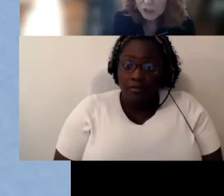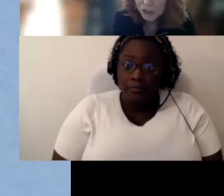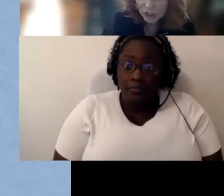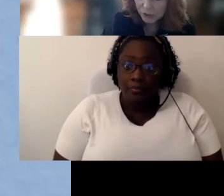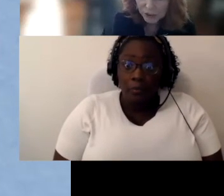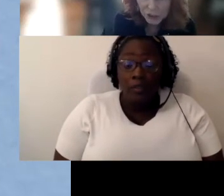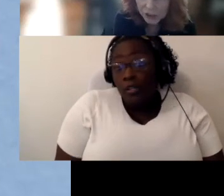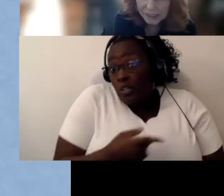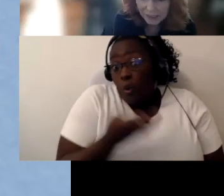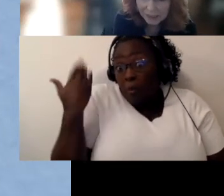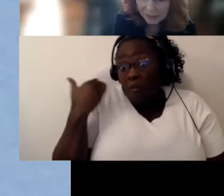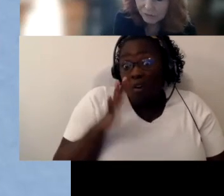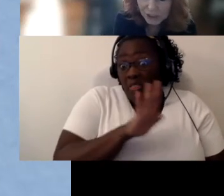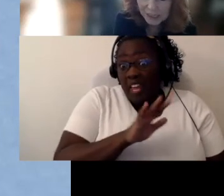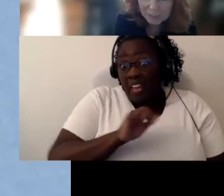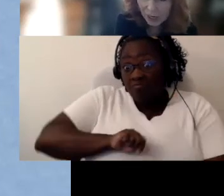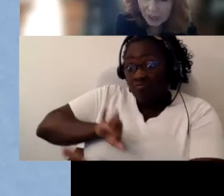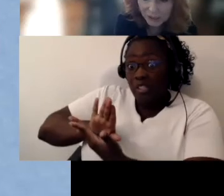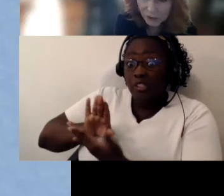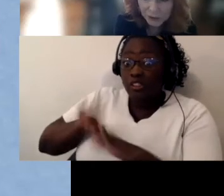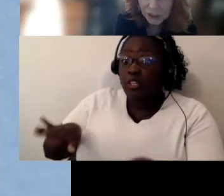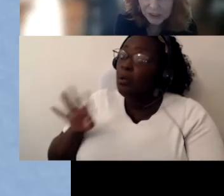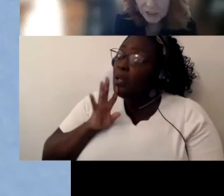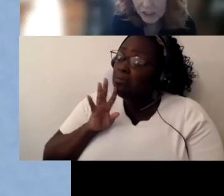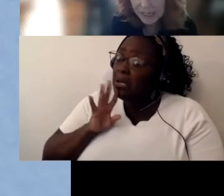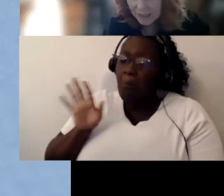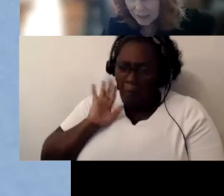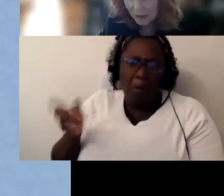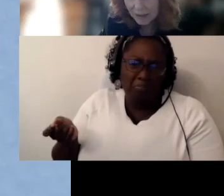is we'll just talk to her. She'll get it if we just keep talking to her. She'll understand